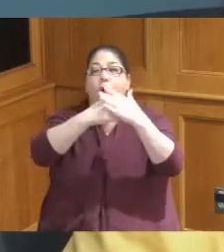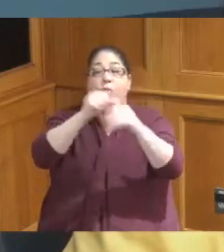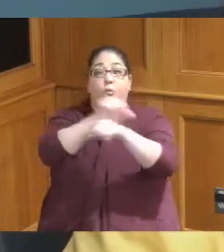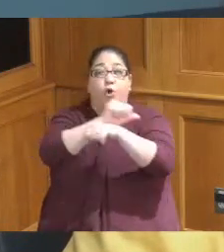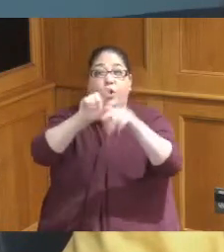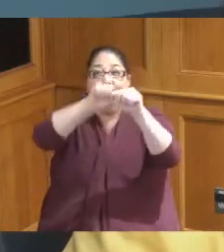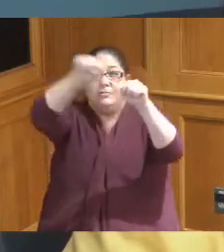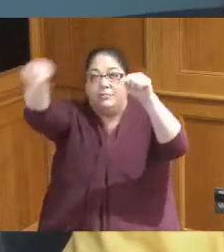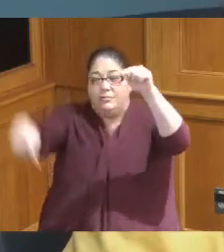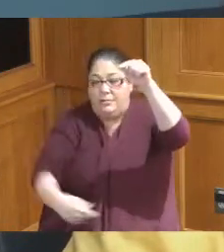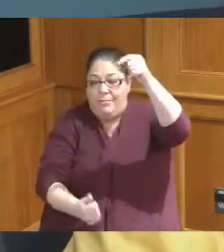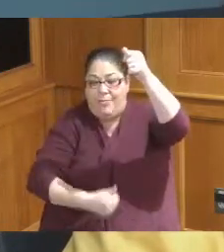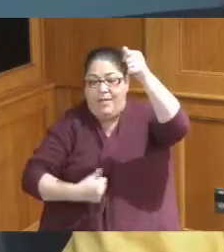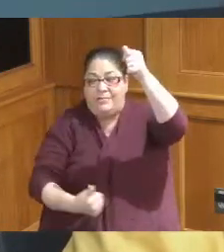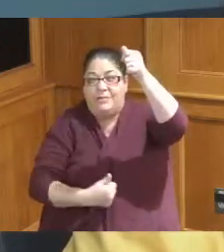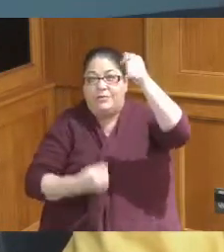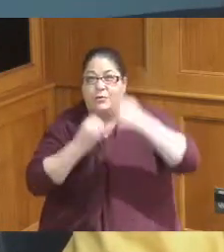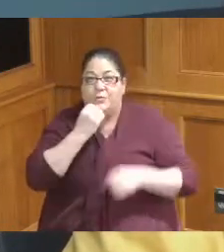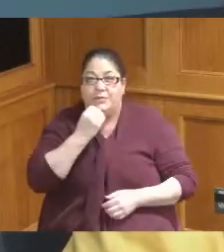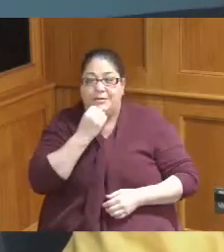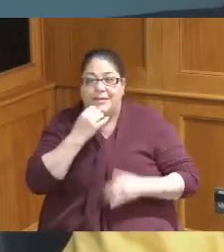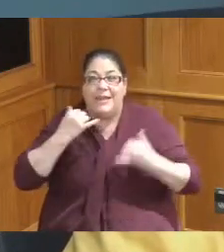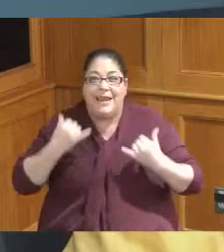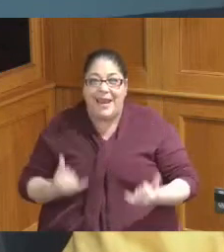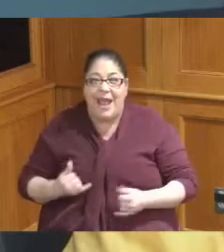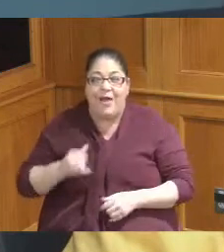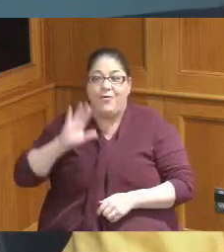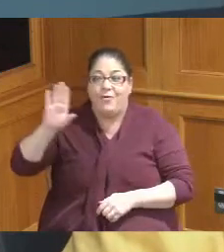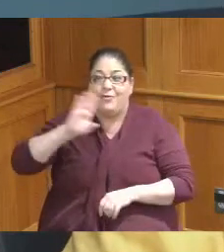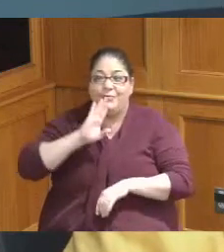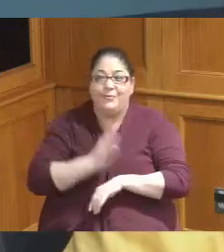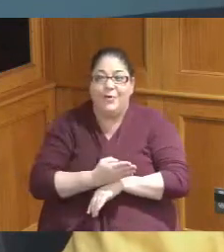I thought it was just a testament because now you have her daughter that was sitting on the